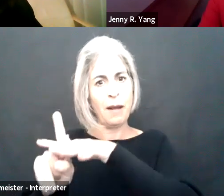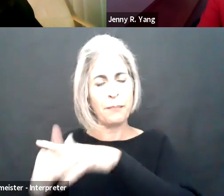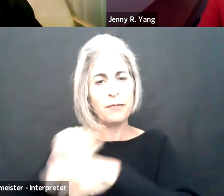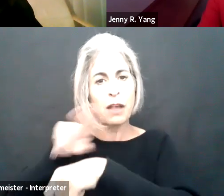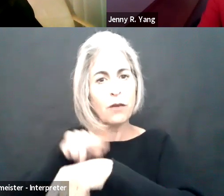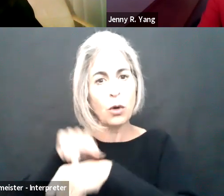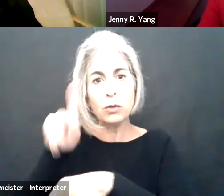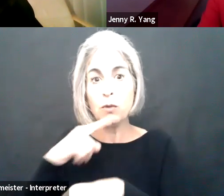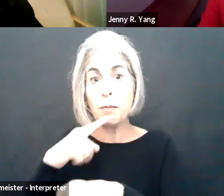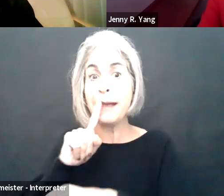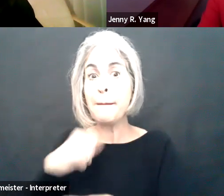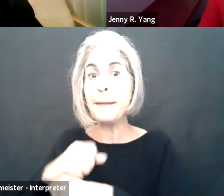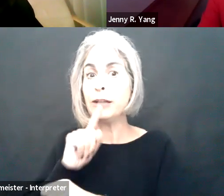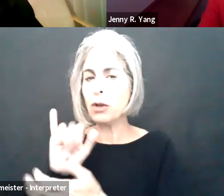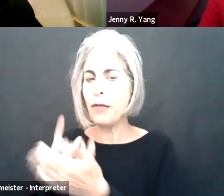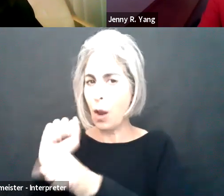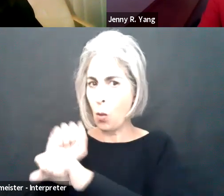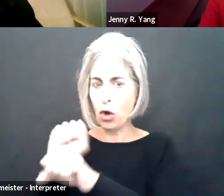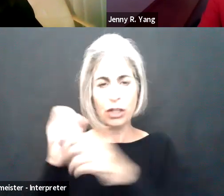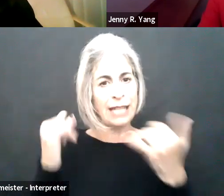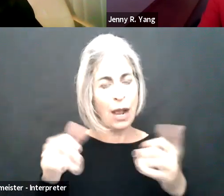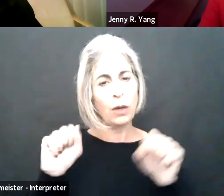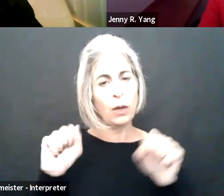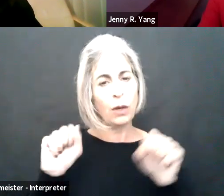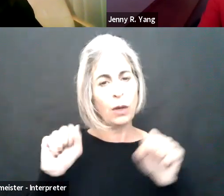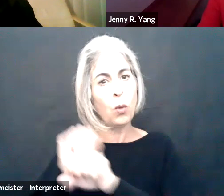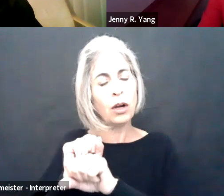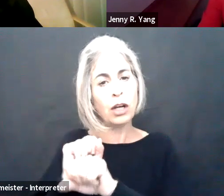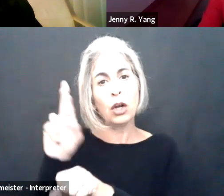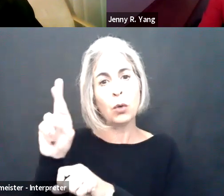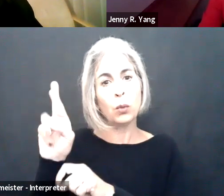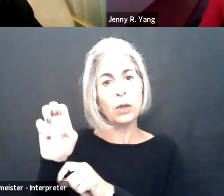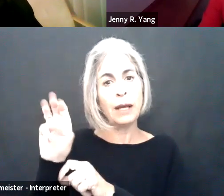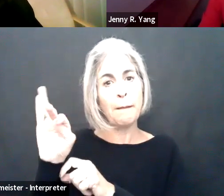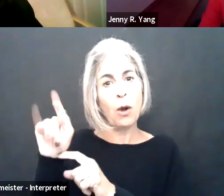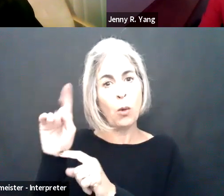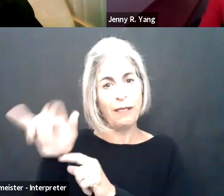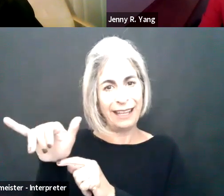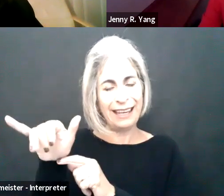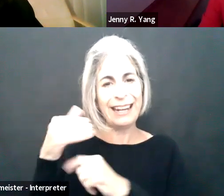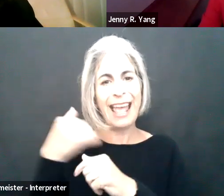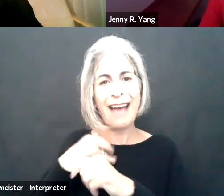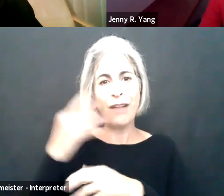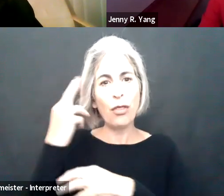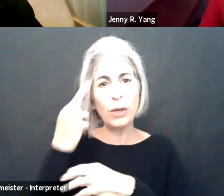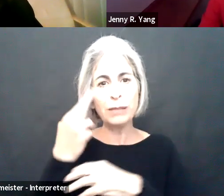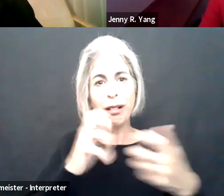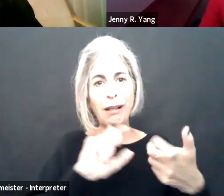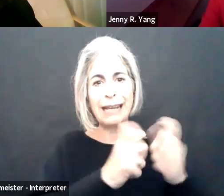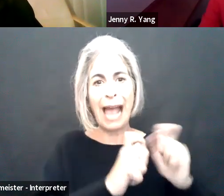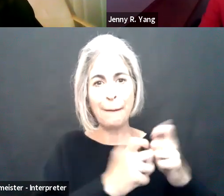key issues that have come up. Of course town ensure that workers now can work remotely and have the